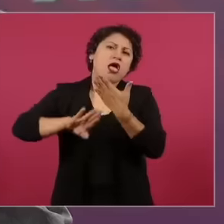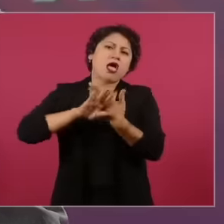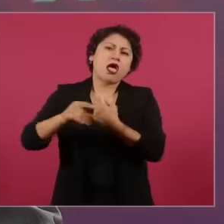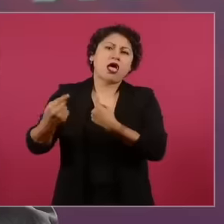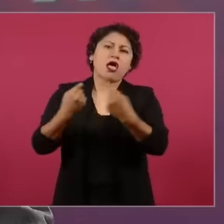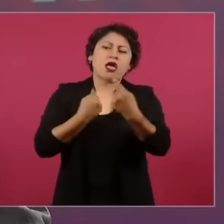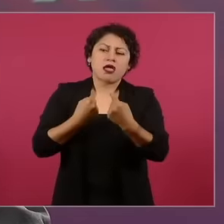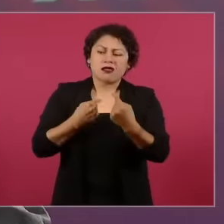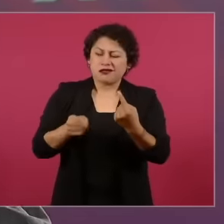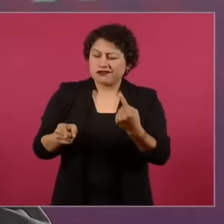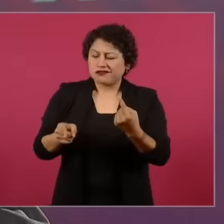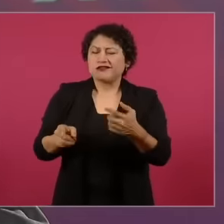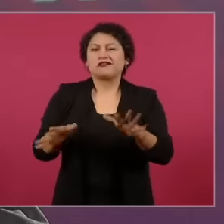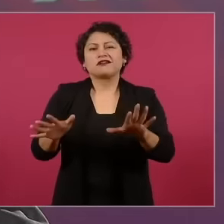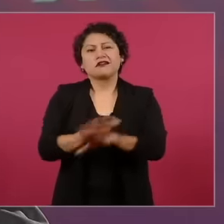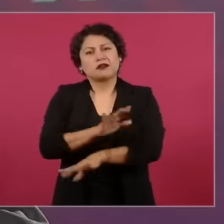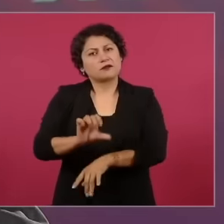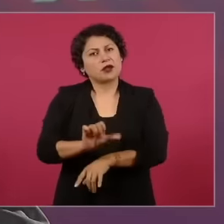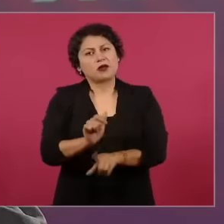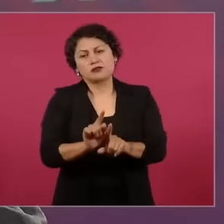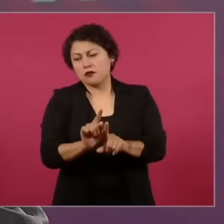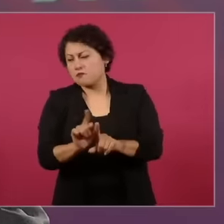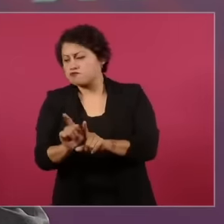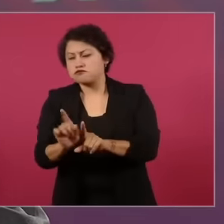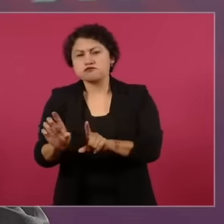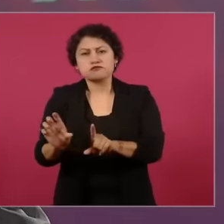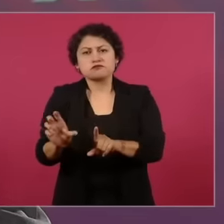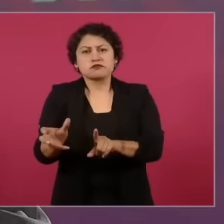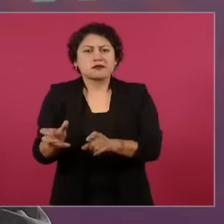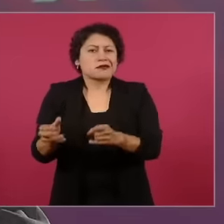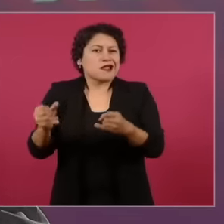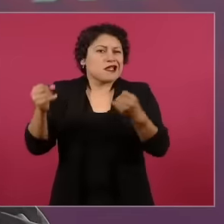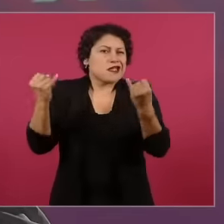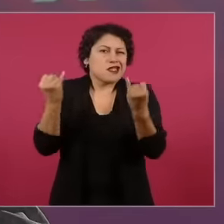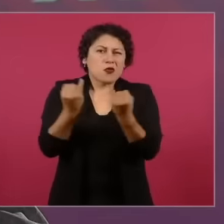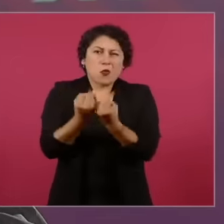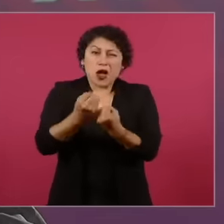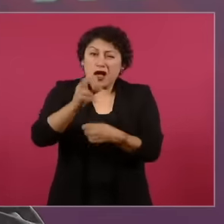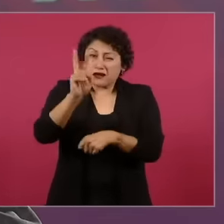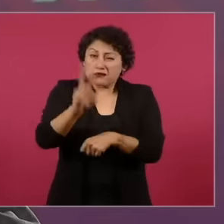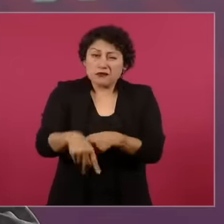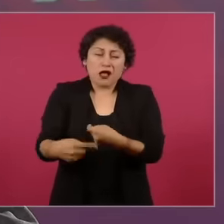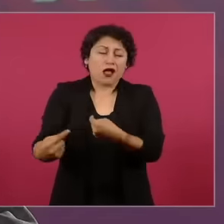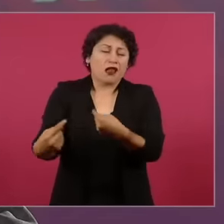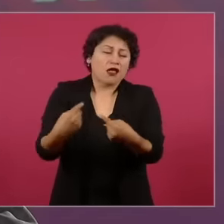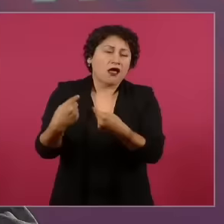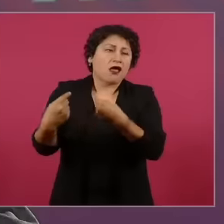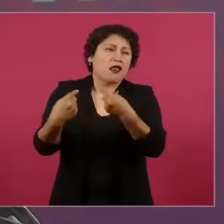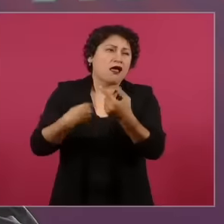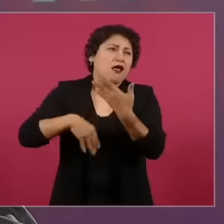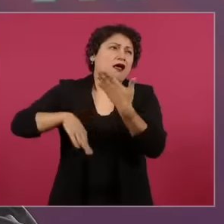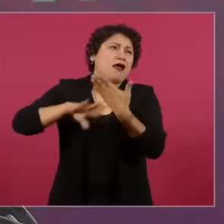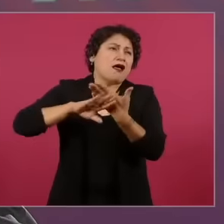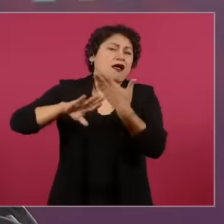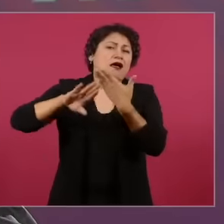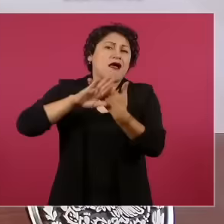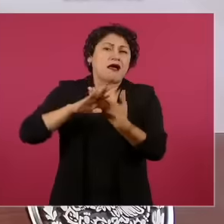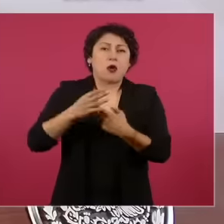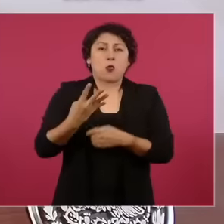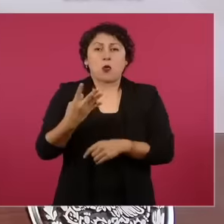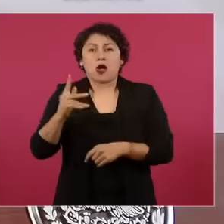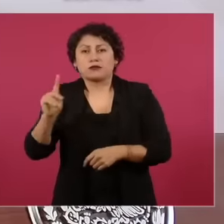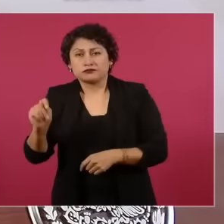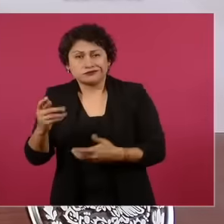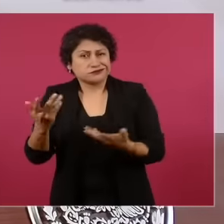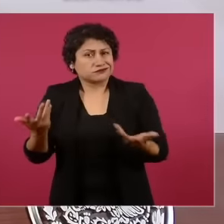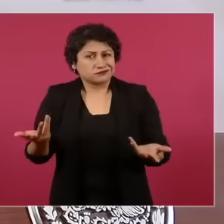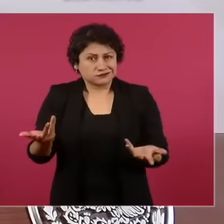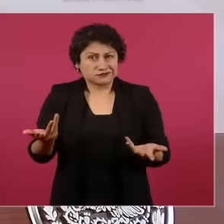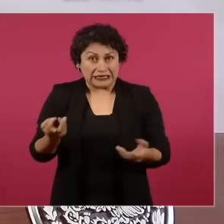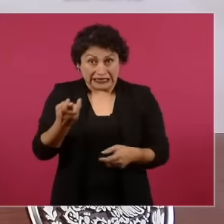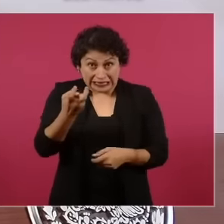and it was the same, a constant bombardment. That we suffer, that we face, that